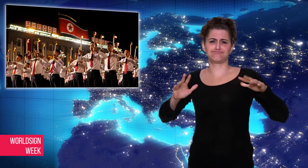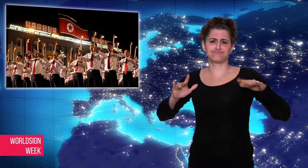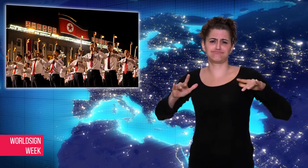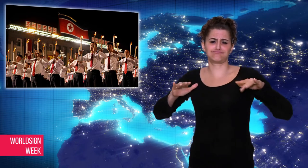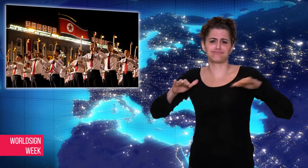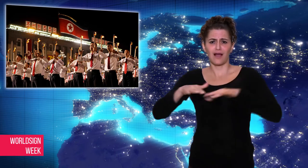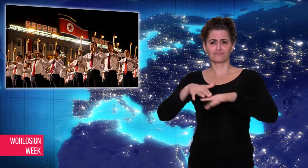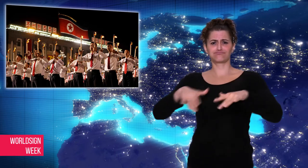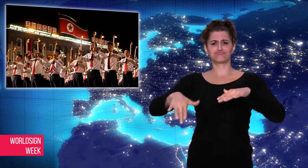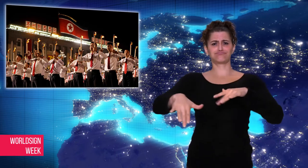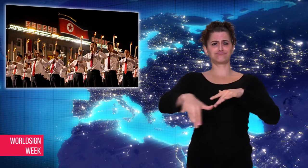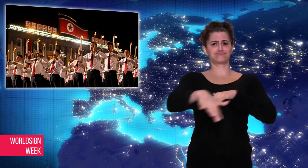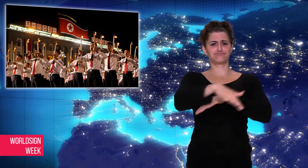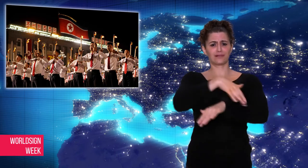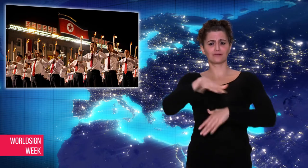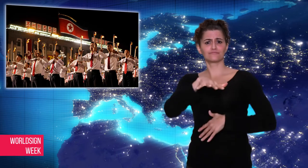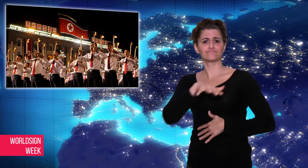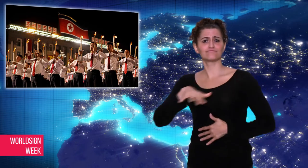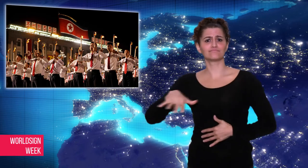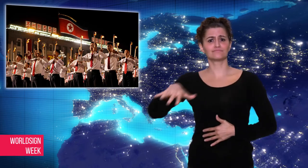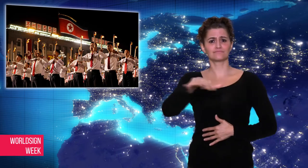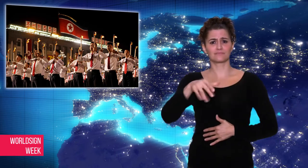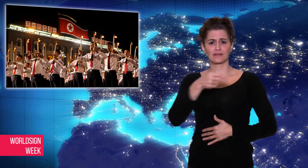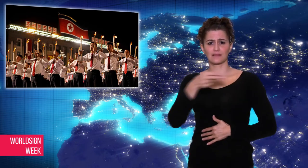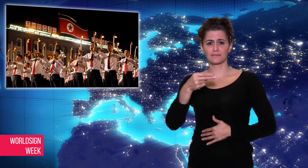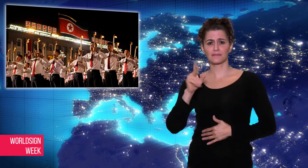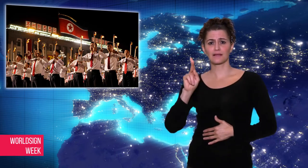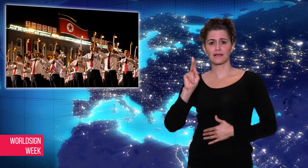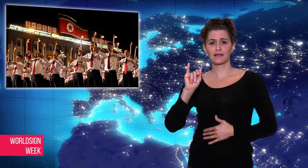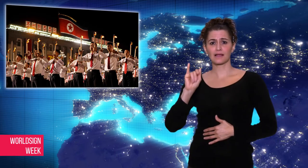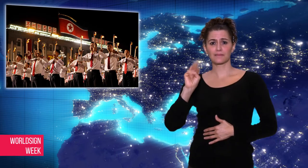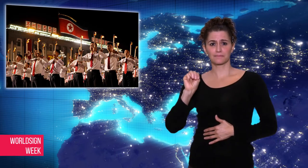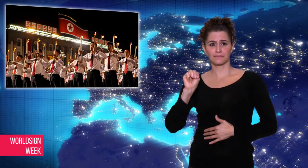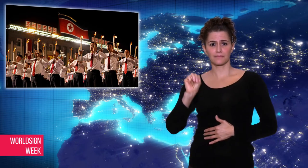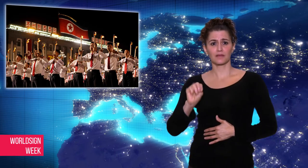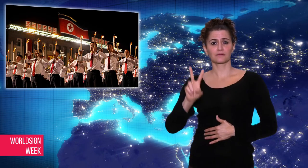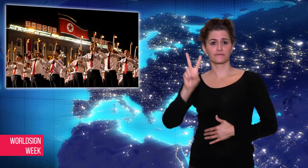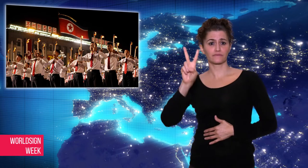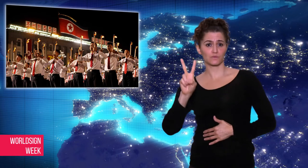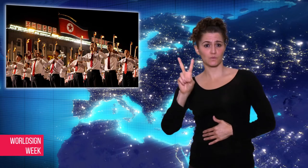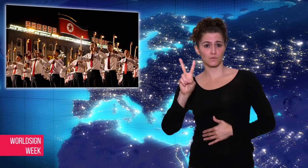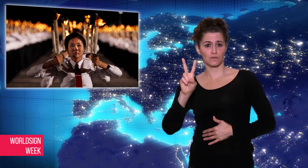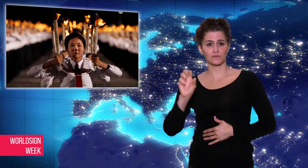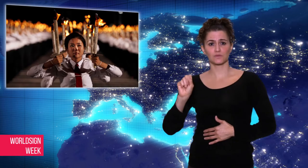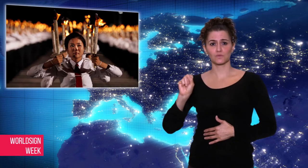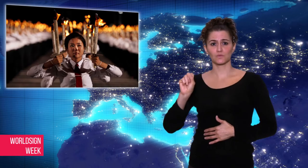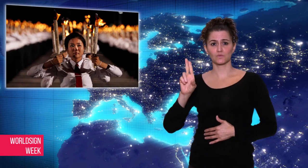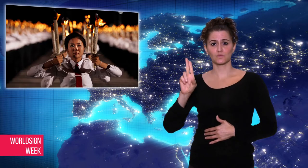Kim Il Sung Square, showing the nation